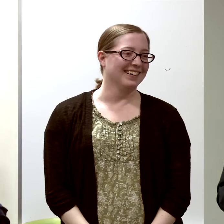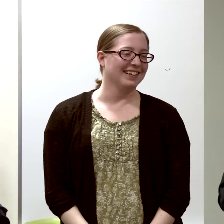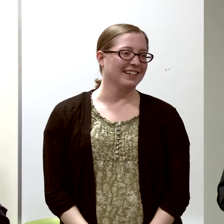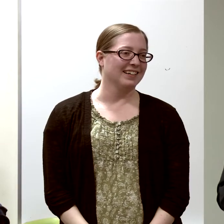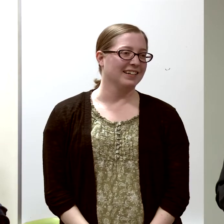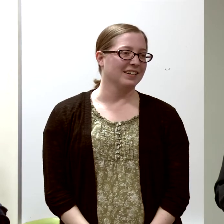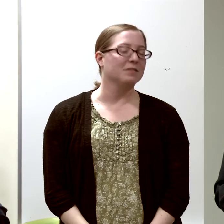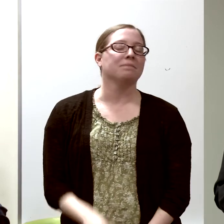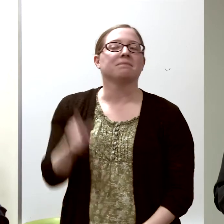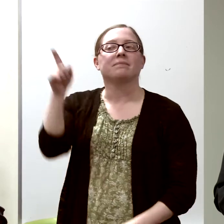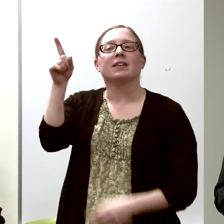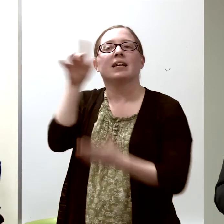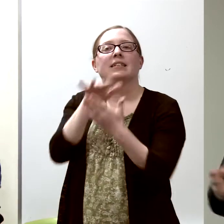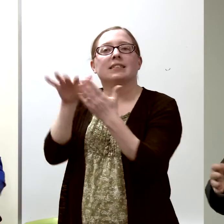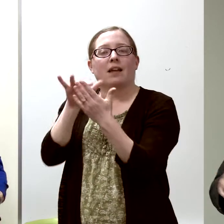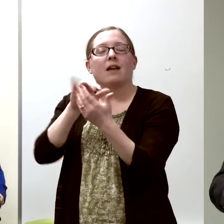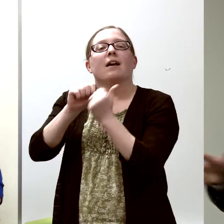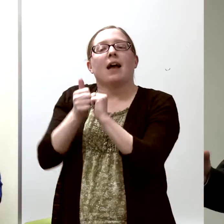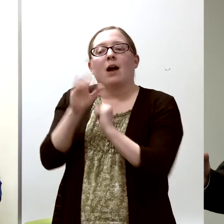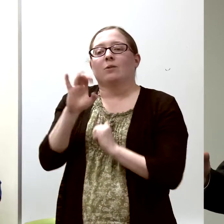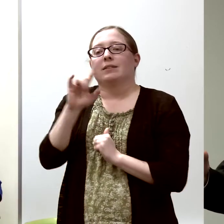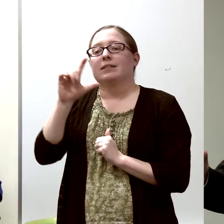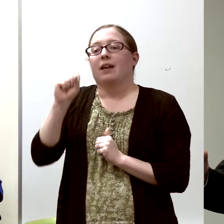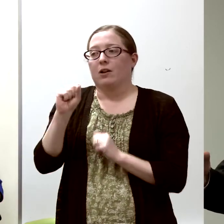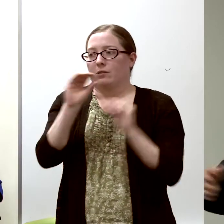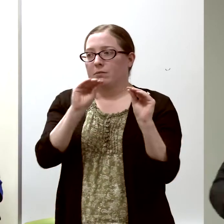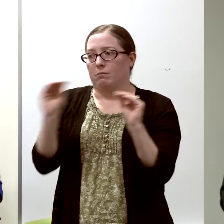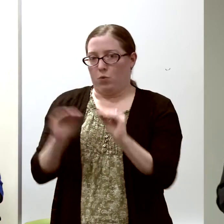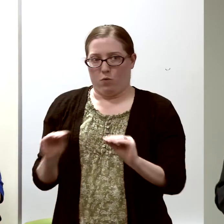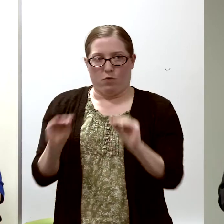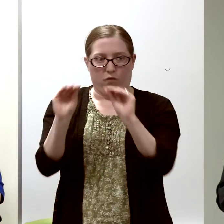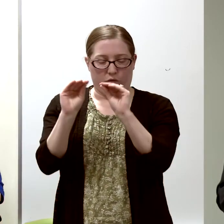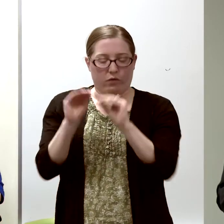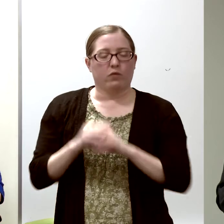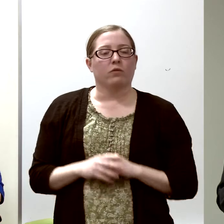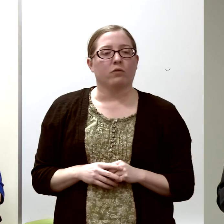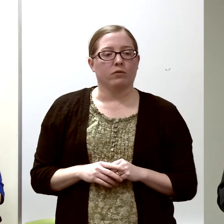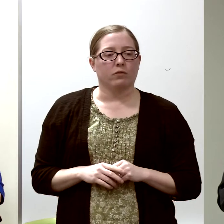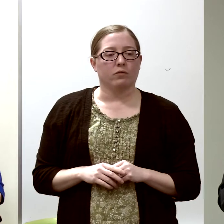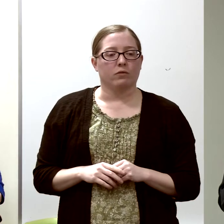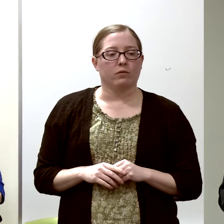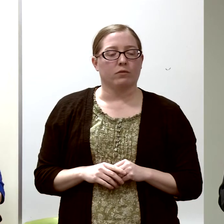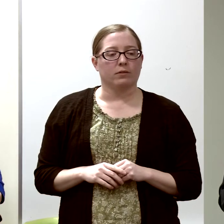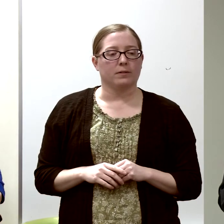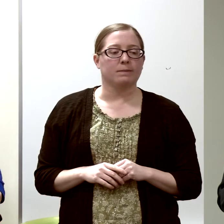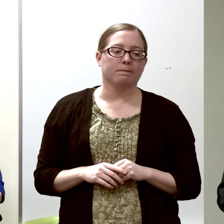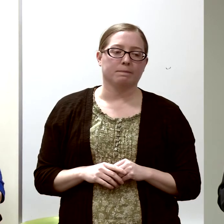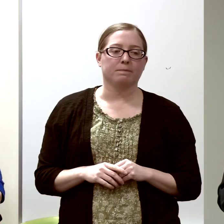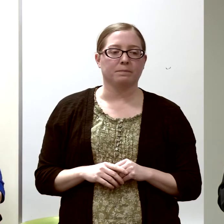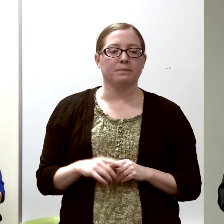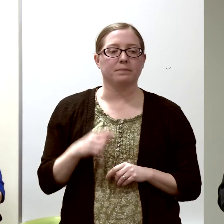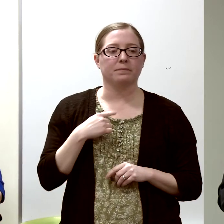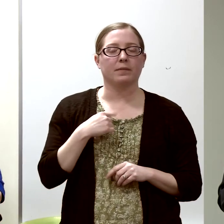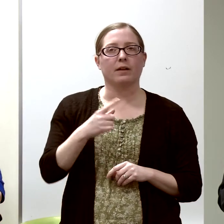So now, he studied how cells moved, and I thought, "You know what?